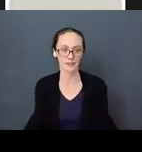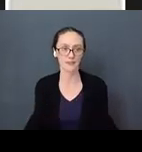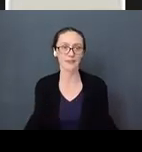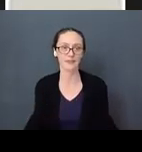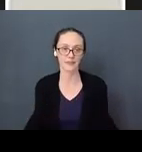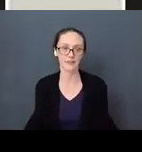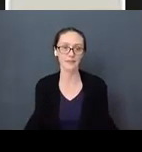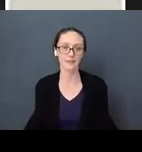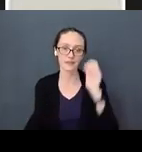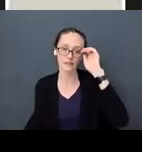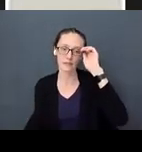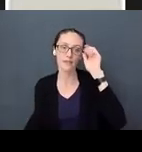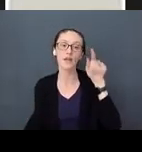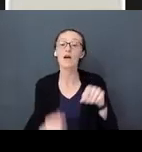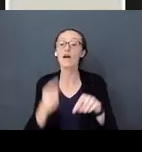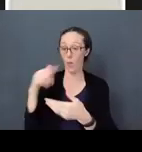Interactions with People For babies love is touch.